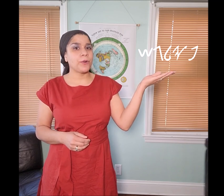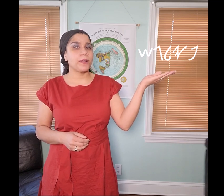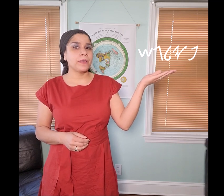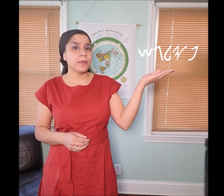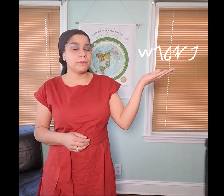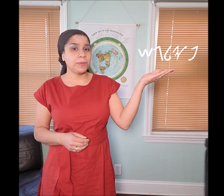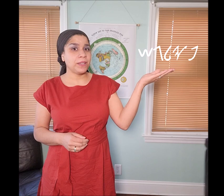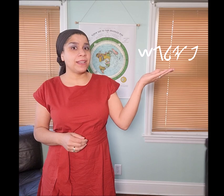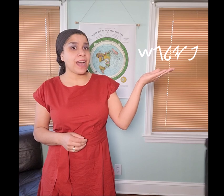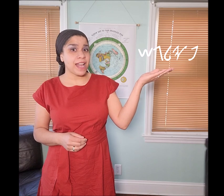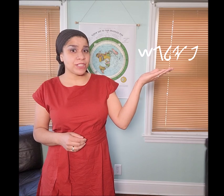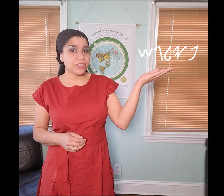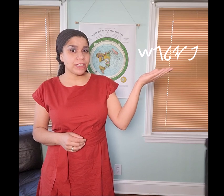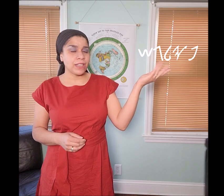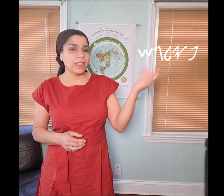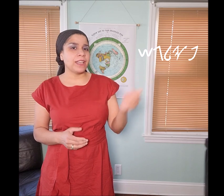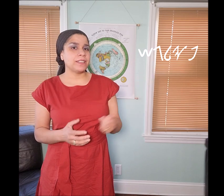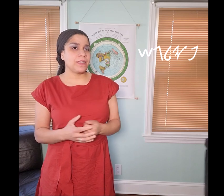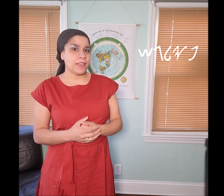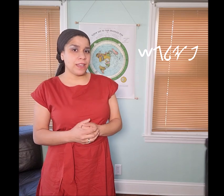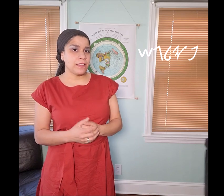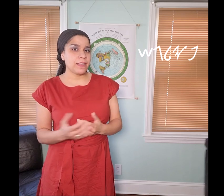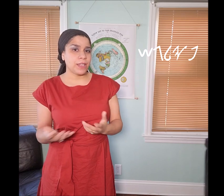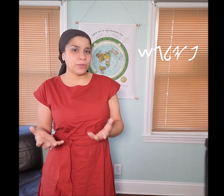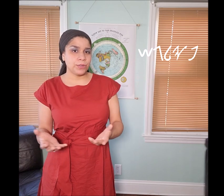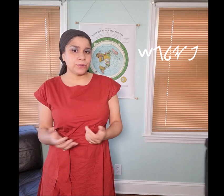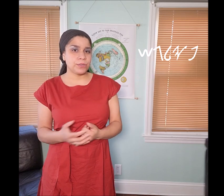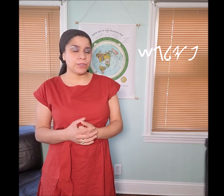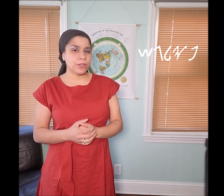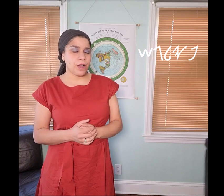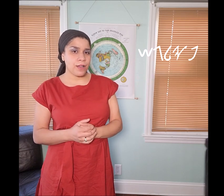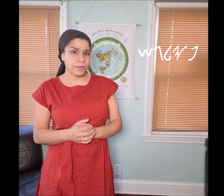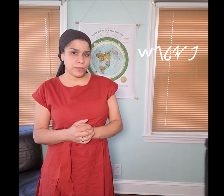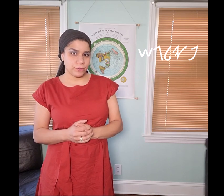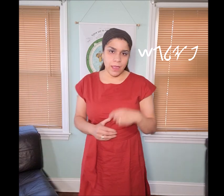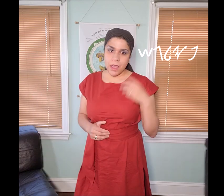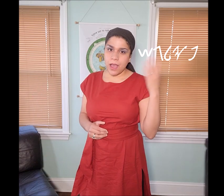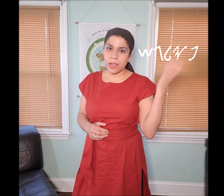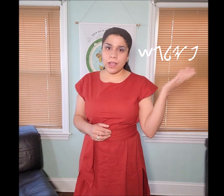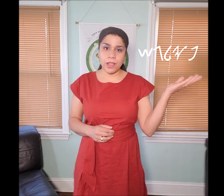or a concubine or "𐤐𐤉𐤋𐤂𐤔 peylgash" is a thing that you use to jerk off to (for sexual release).